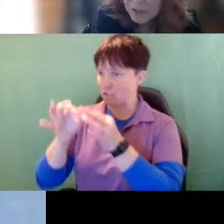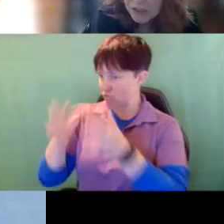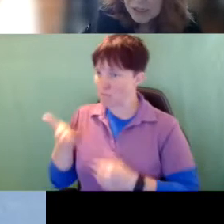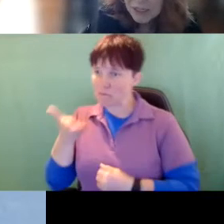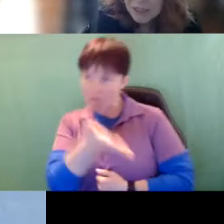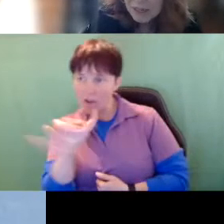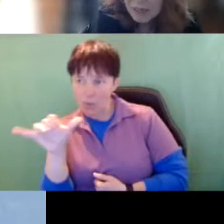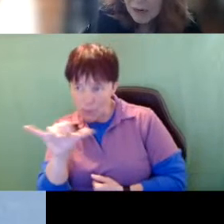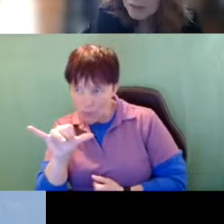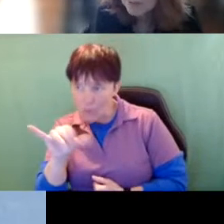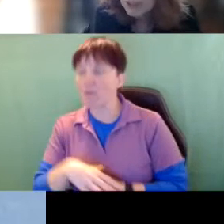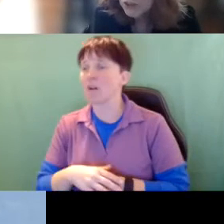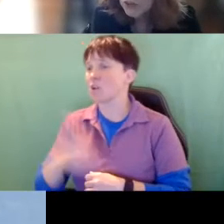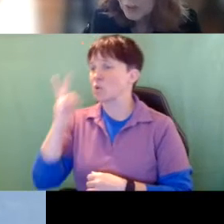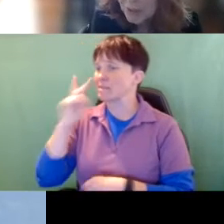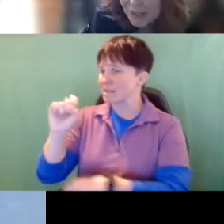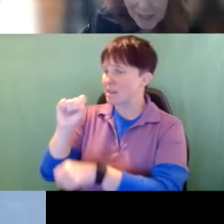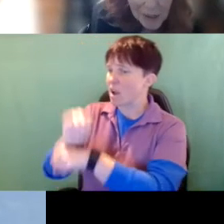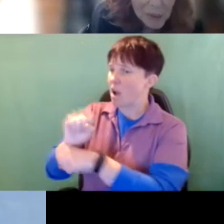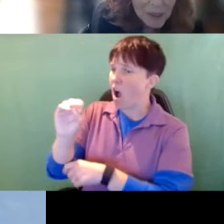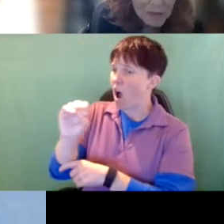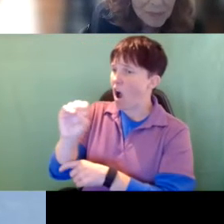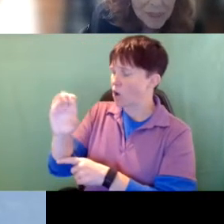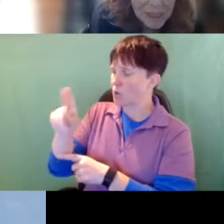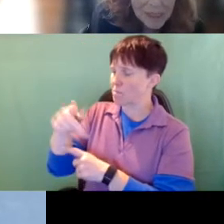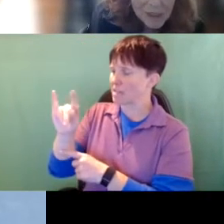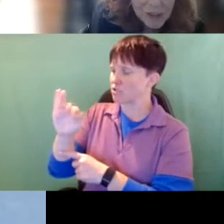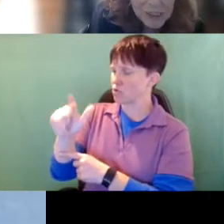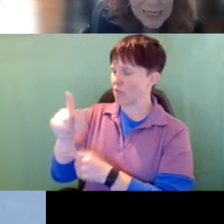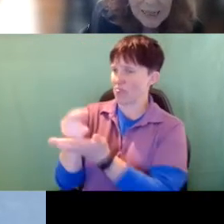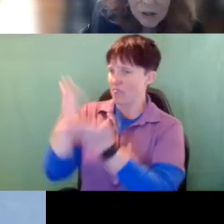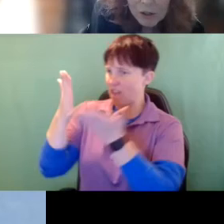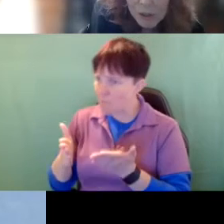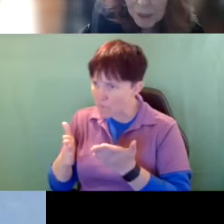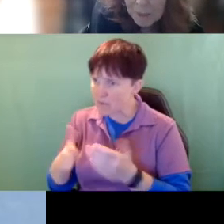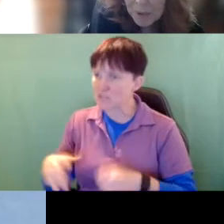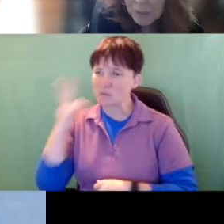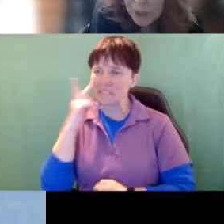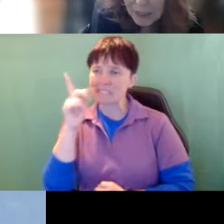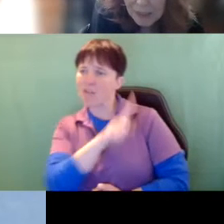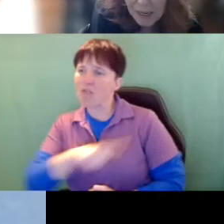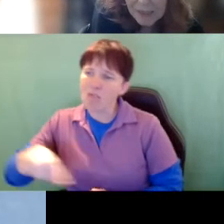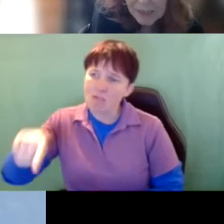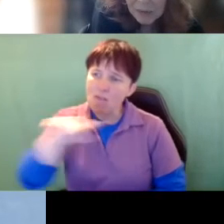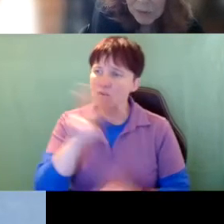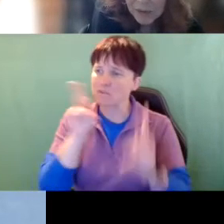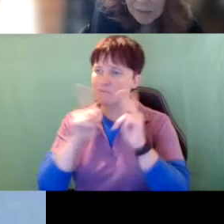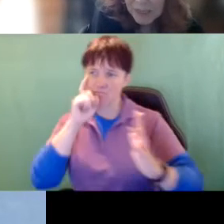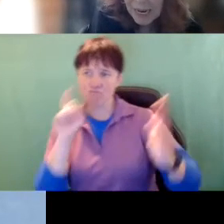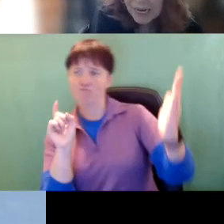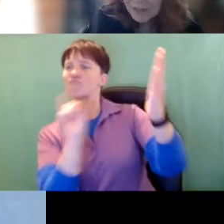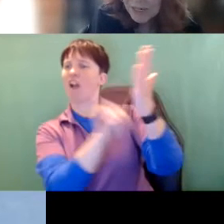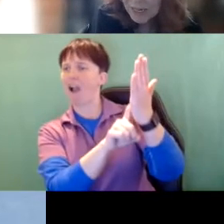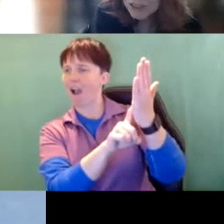you'll see occupational therapist there you'll see those people recognized, and we've been